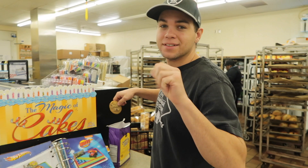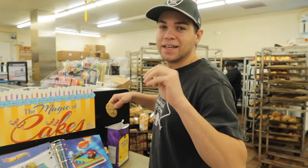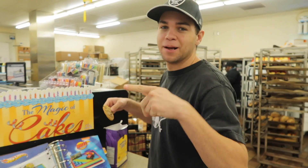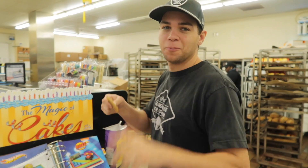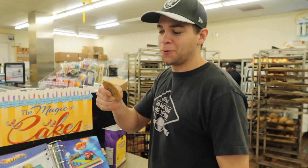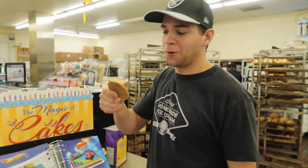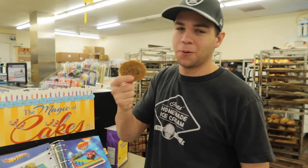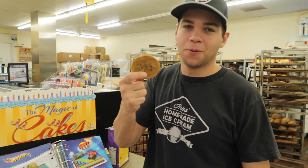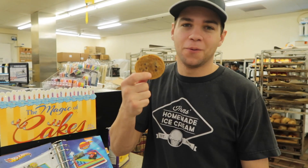Free sample!